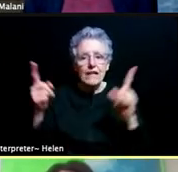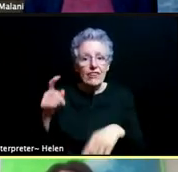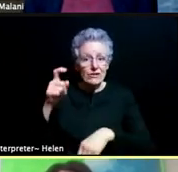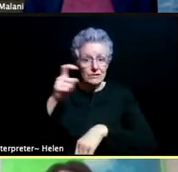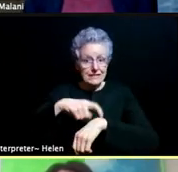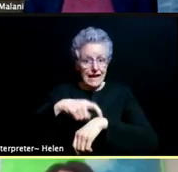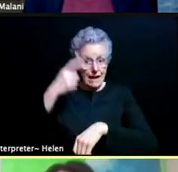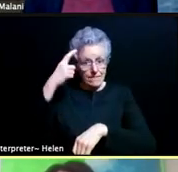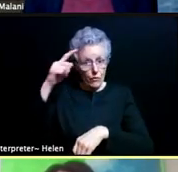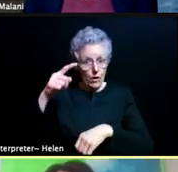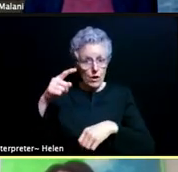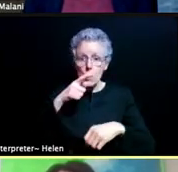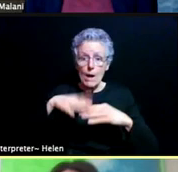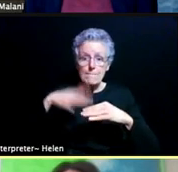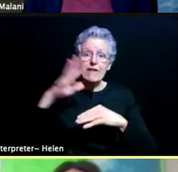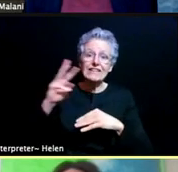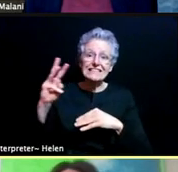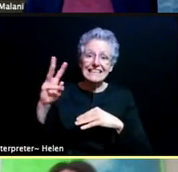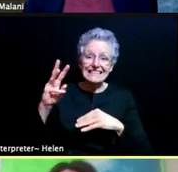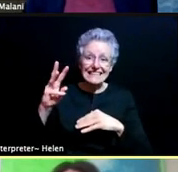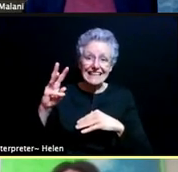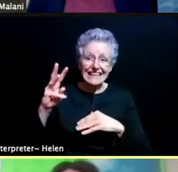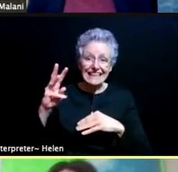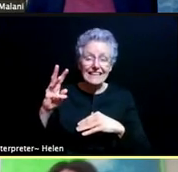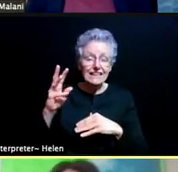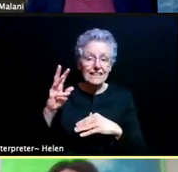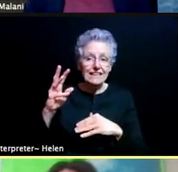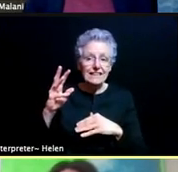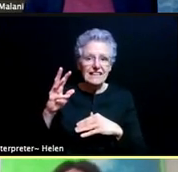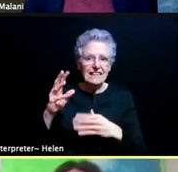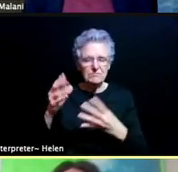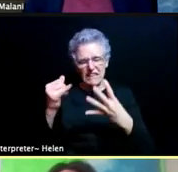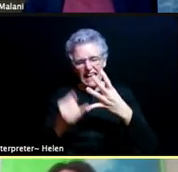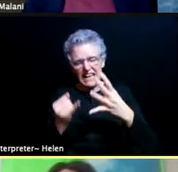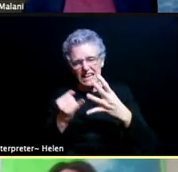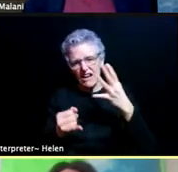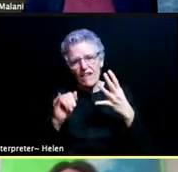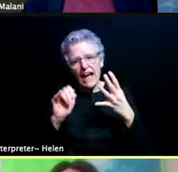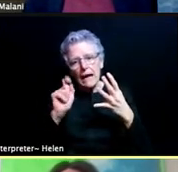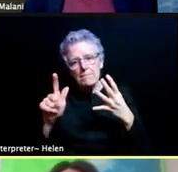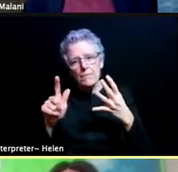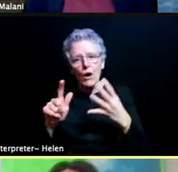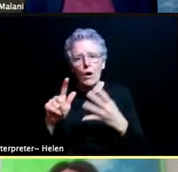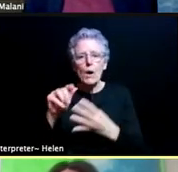to have full access is in the end of April, May, June timeframe.